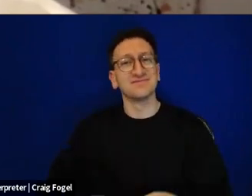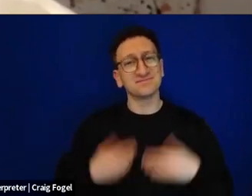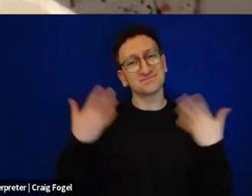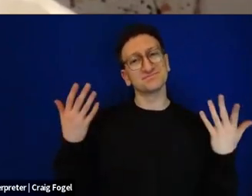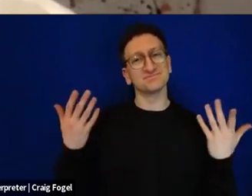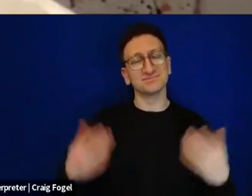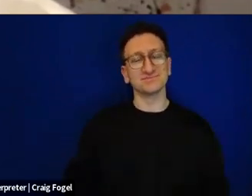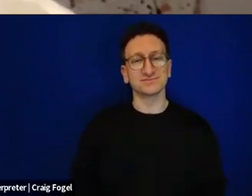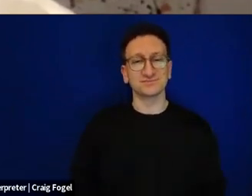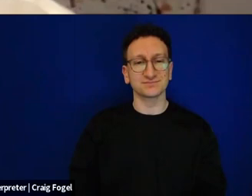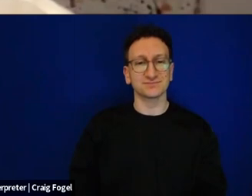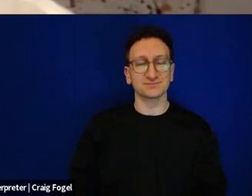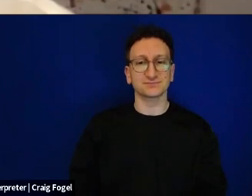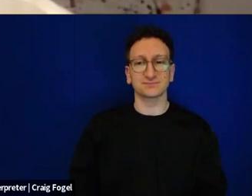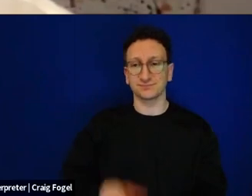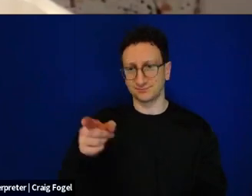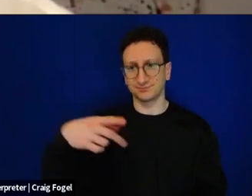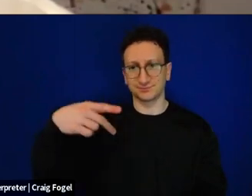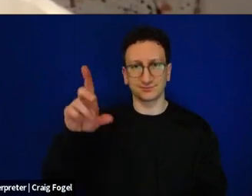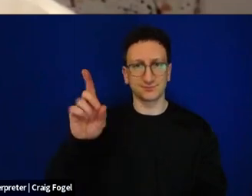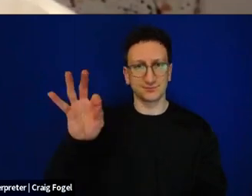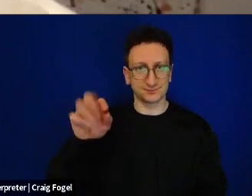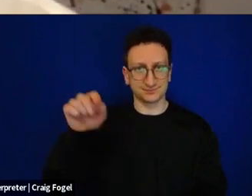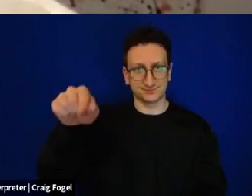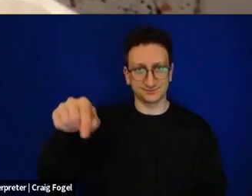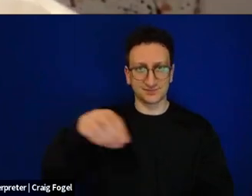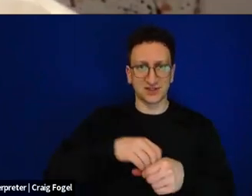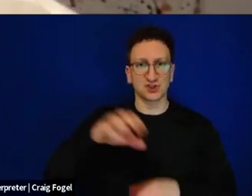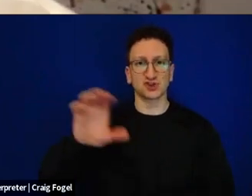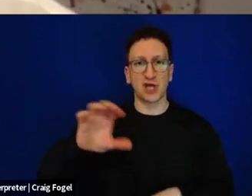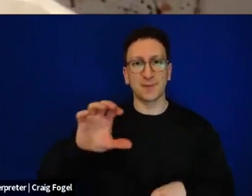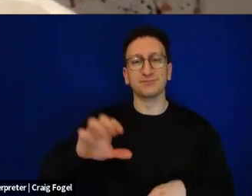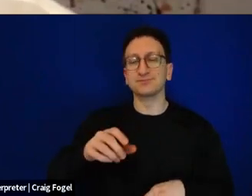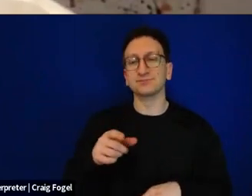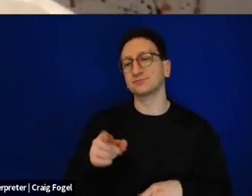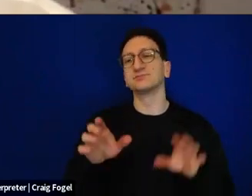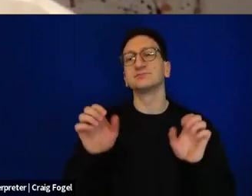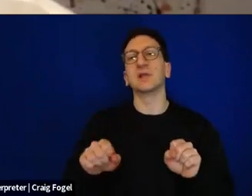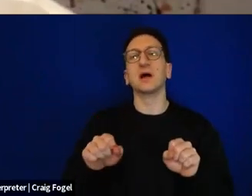And in the PDF that we added here in the link, you'll see more sources and connections.